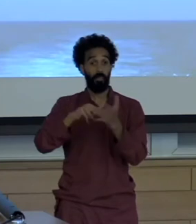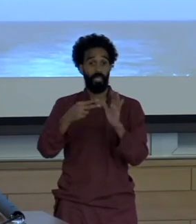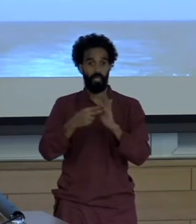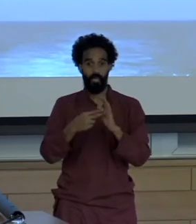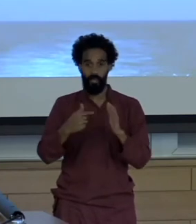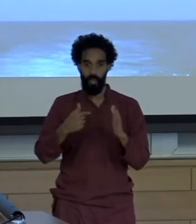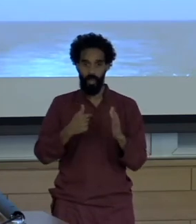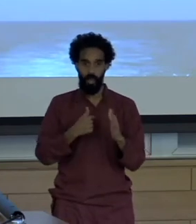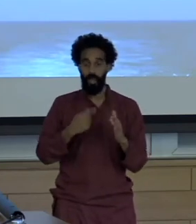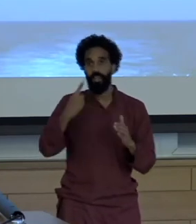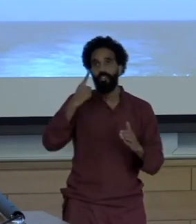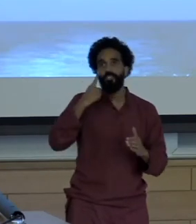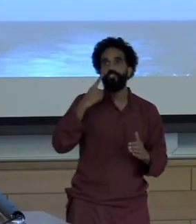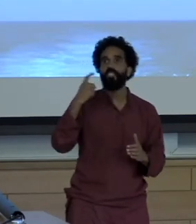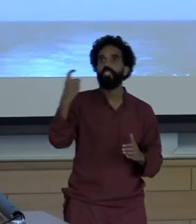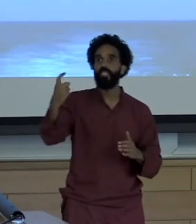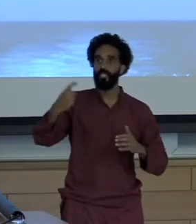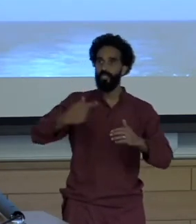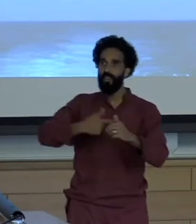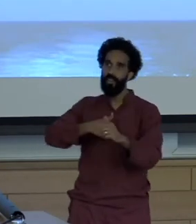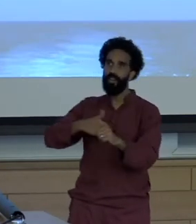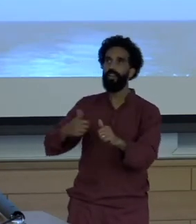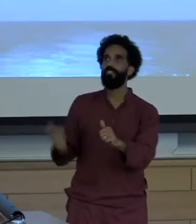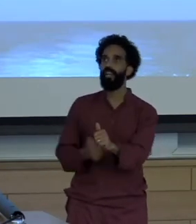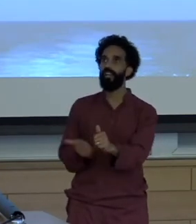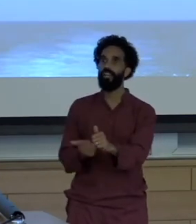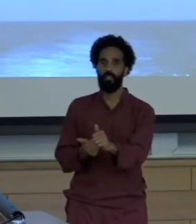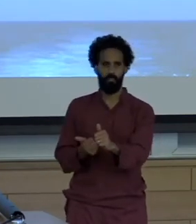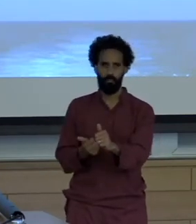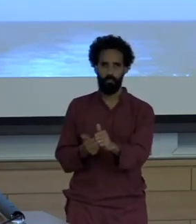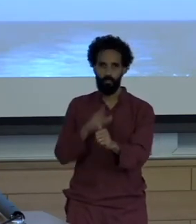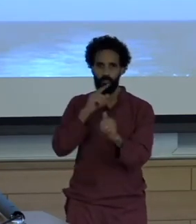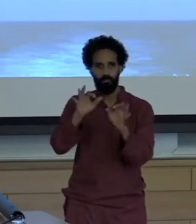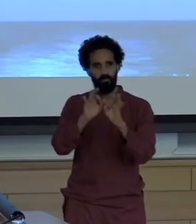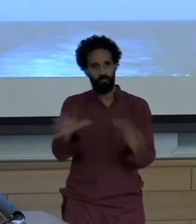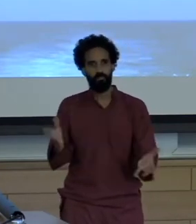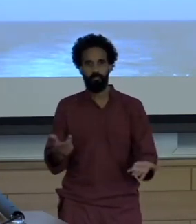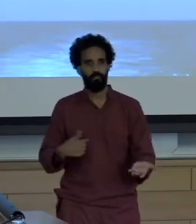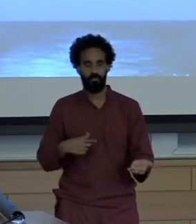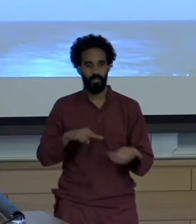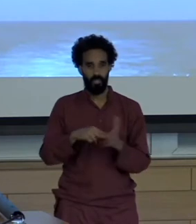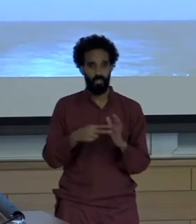To tilt at windmills is to chase romantically absurd adventures